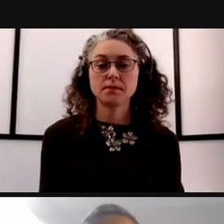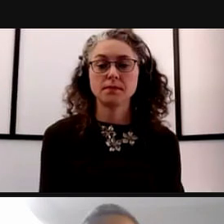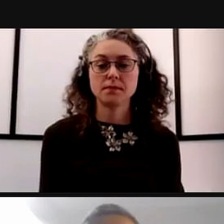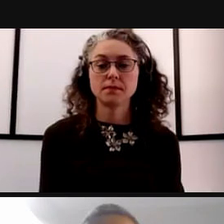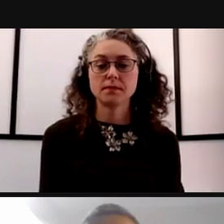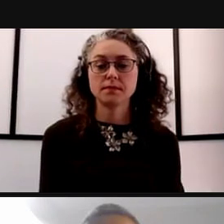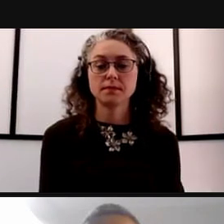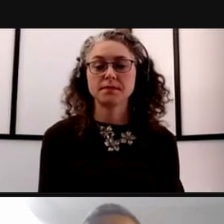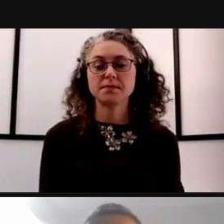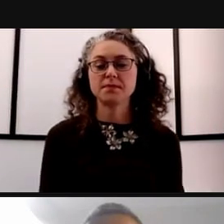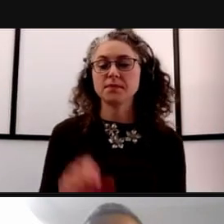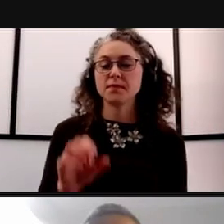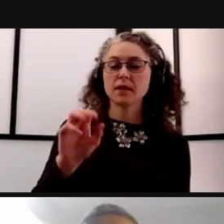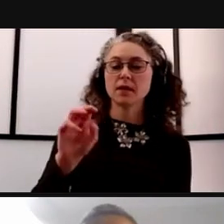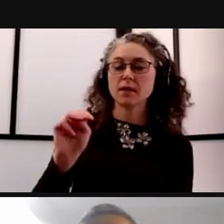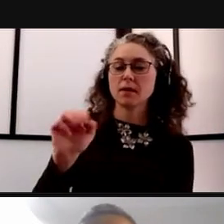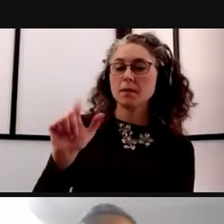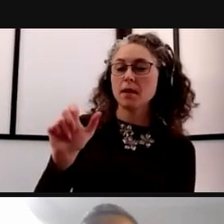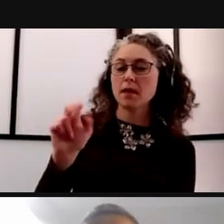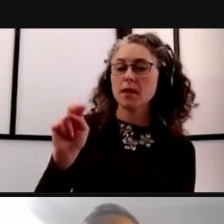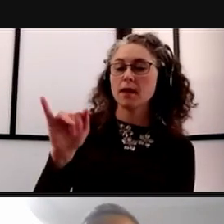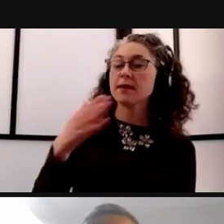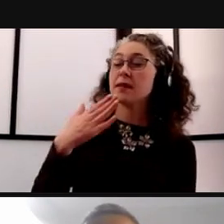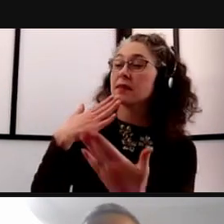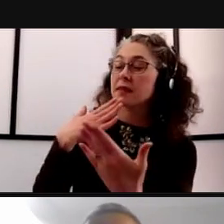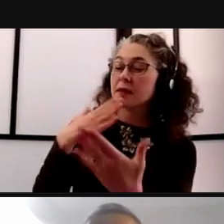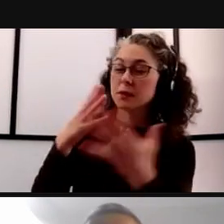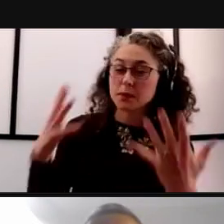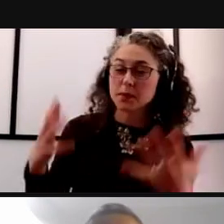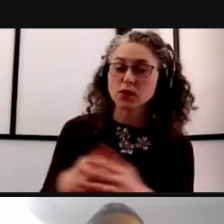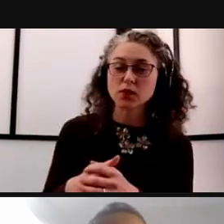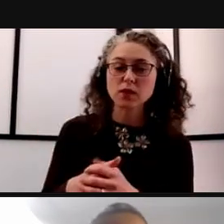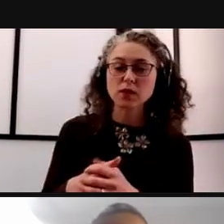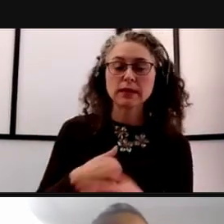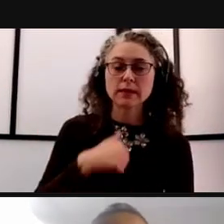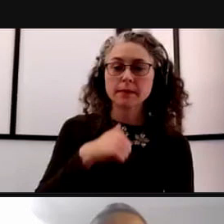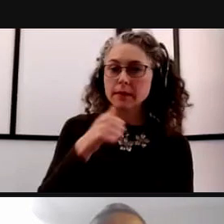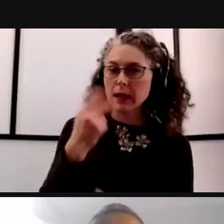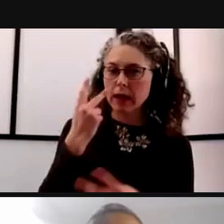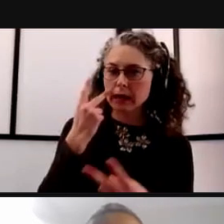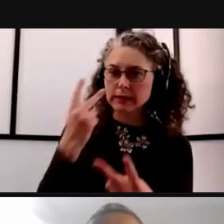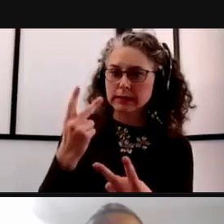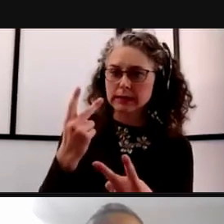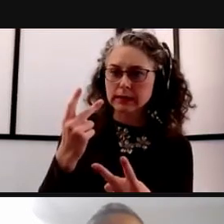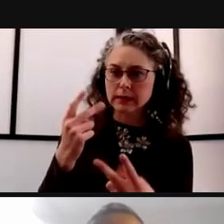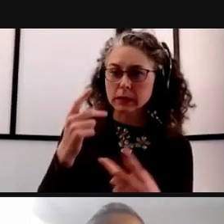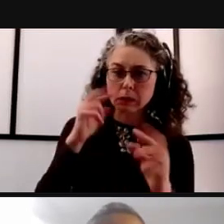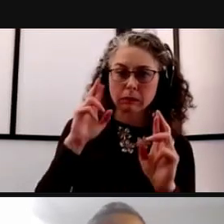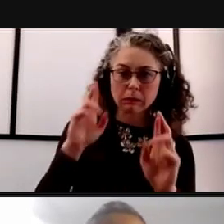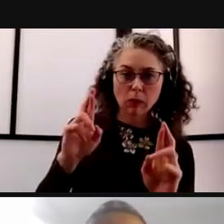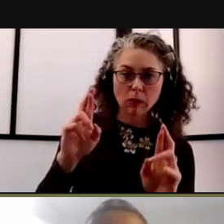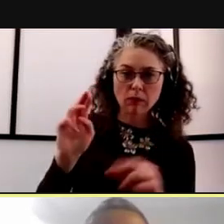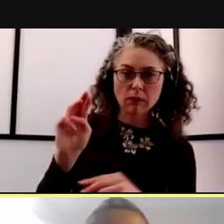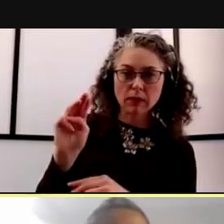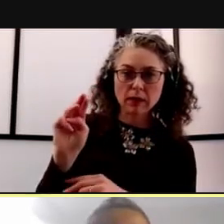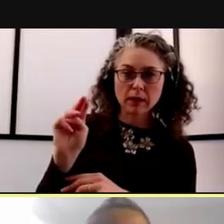Thank you so much. And I'm not seeing, hopefully Martino's up here, so. I'm here.